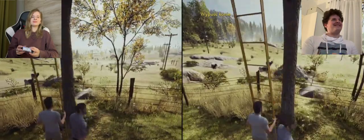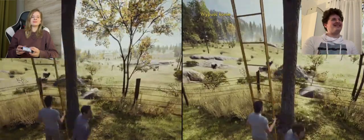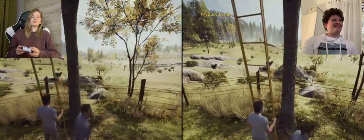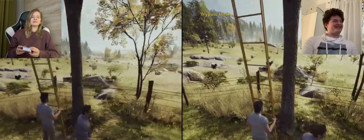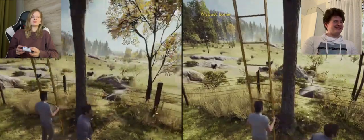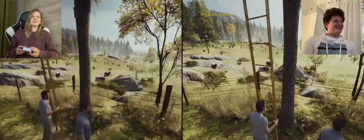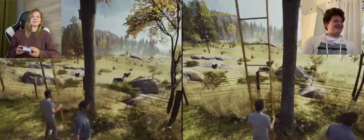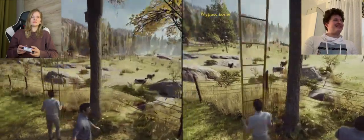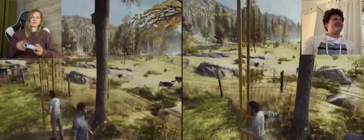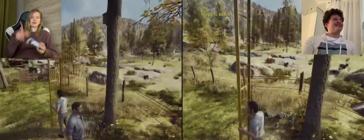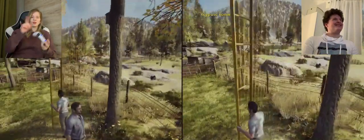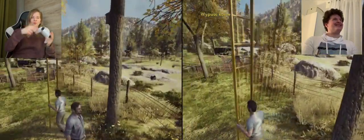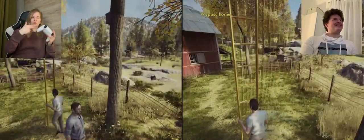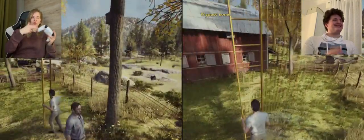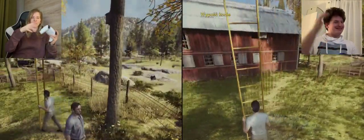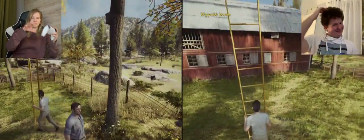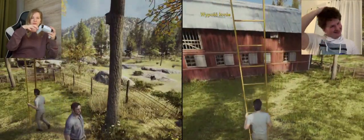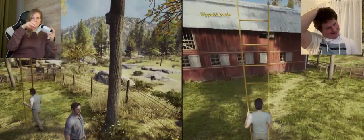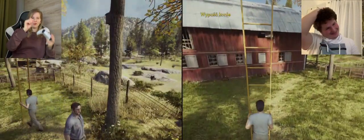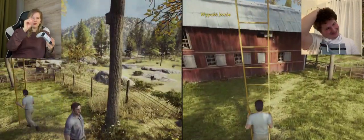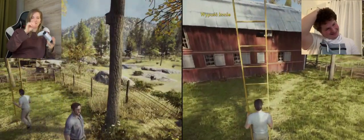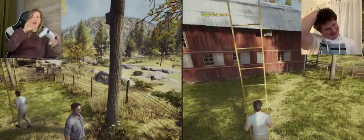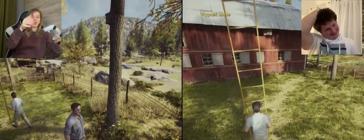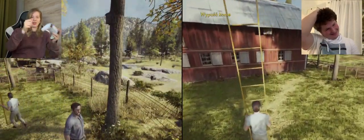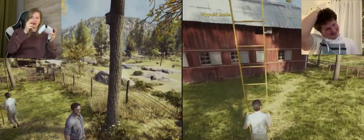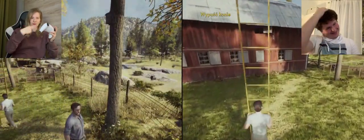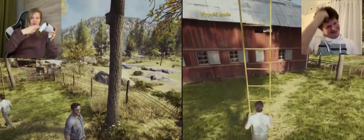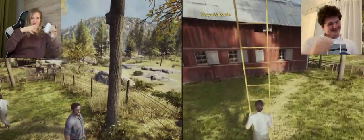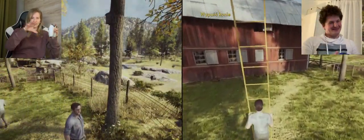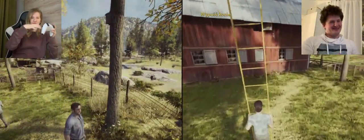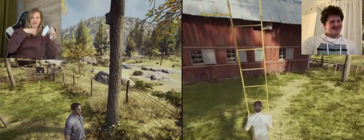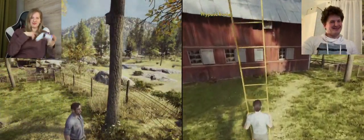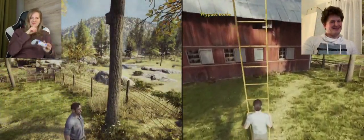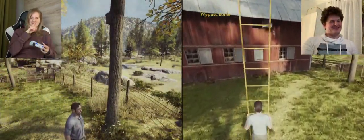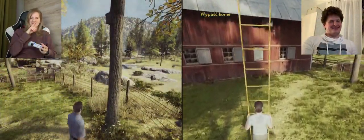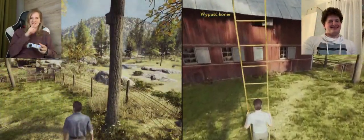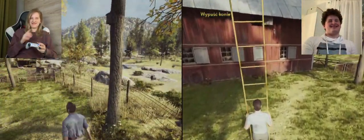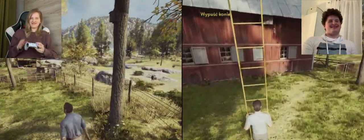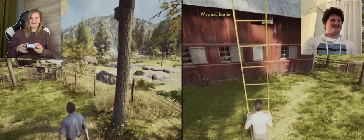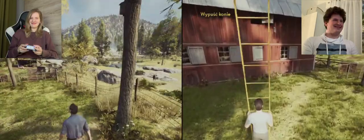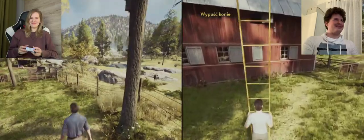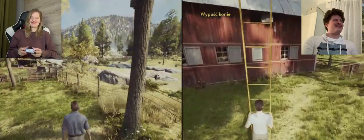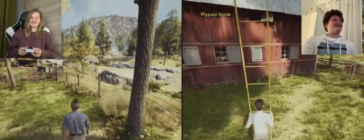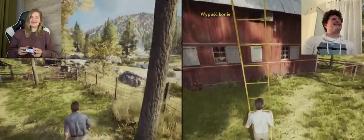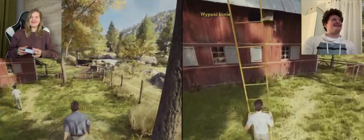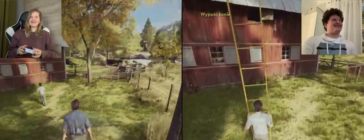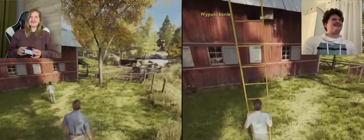K: But thank you for showing me dupy